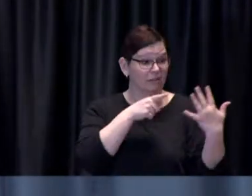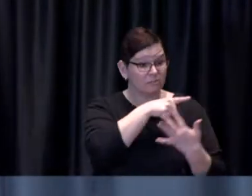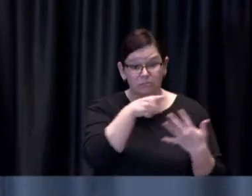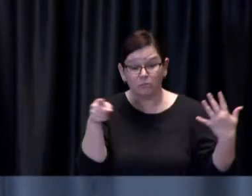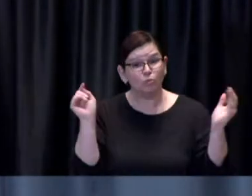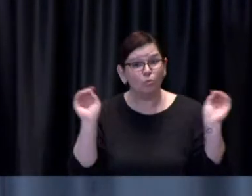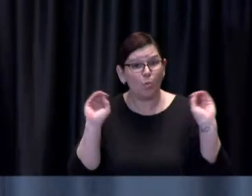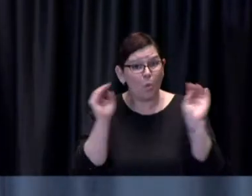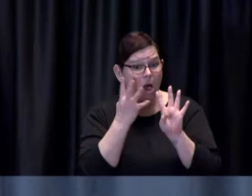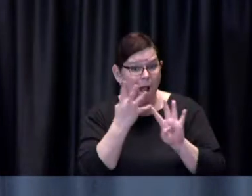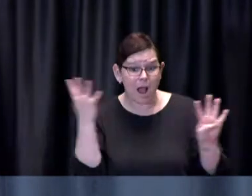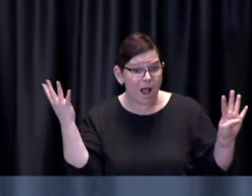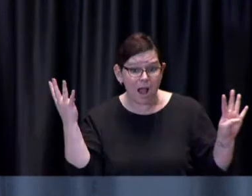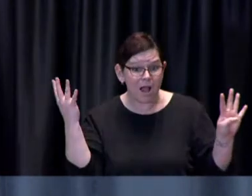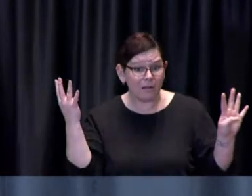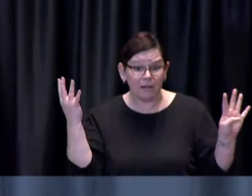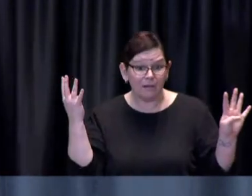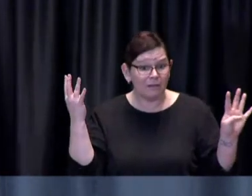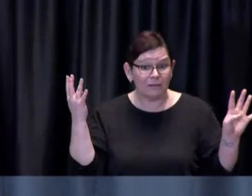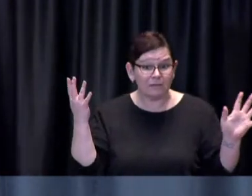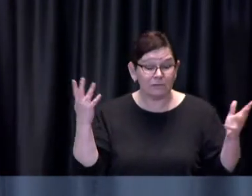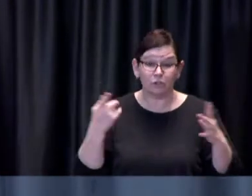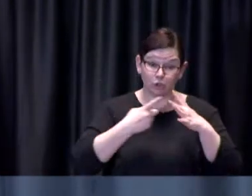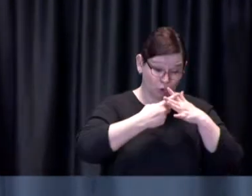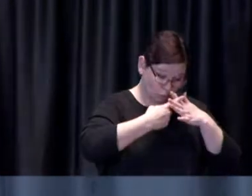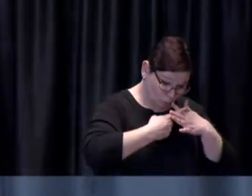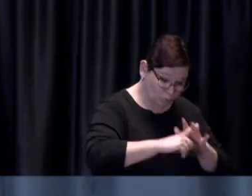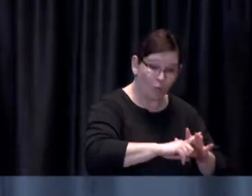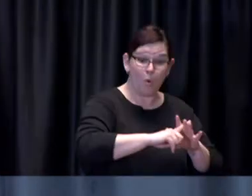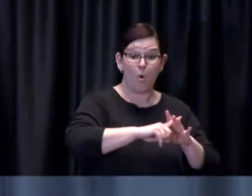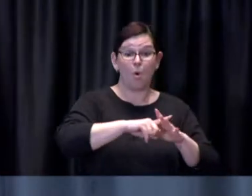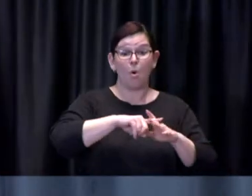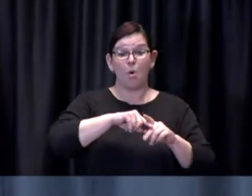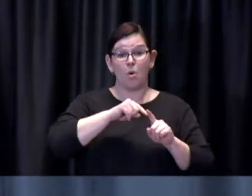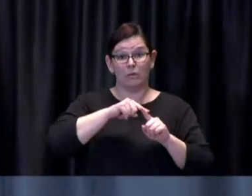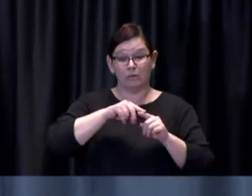time from from the time someone arrives at the clinic until they have moved through they have